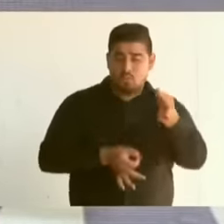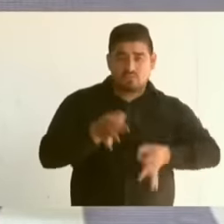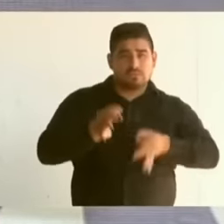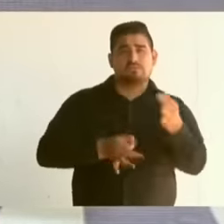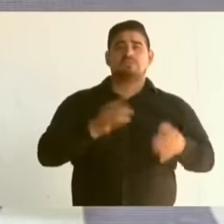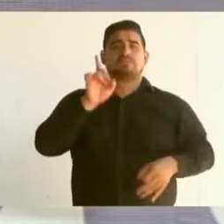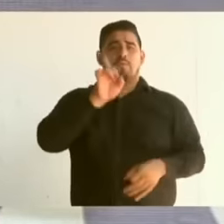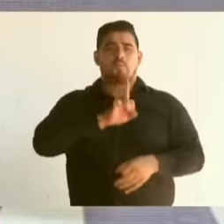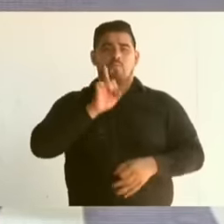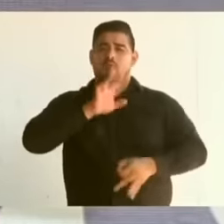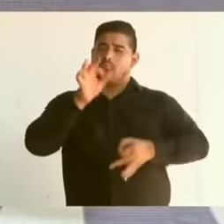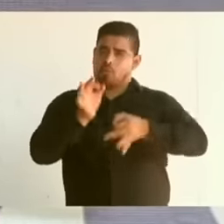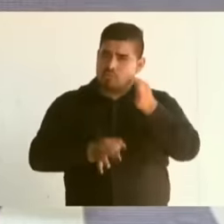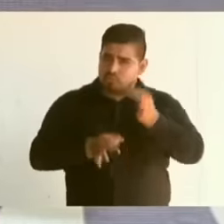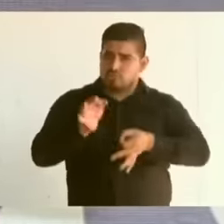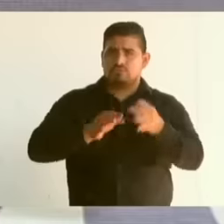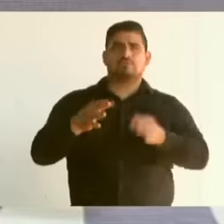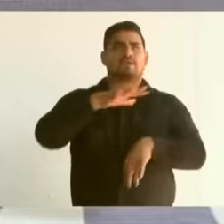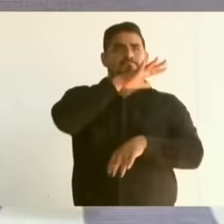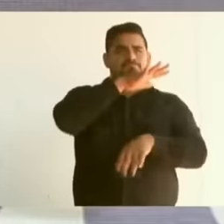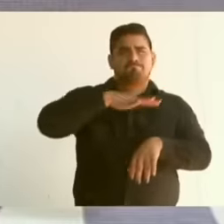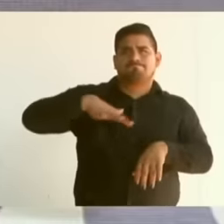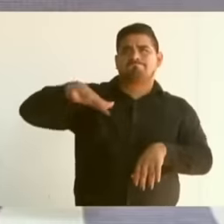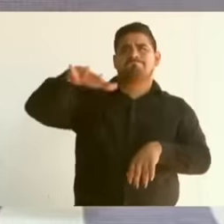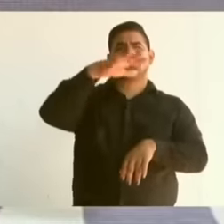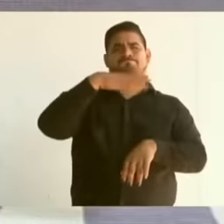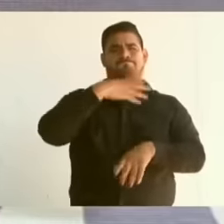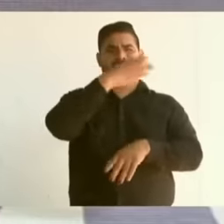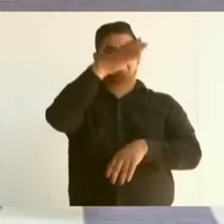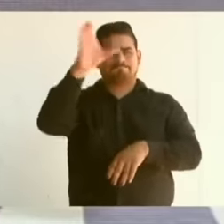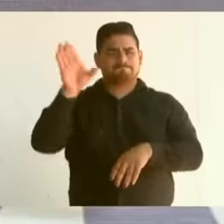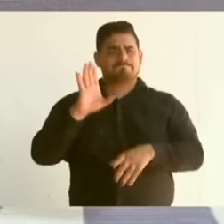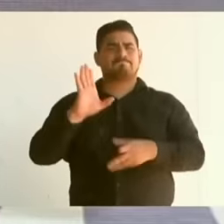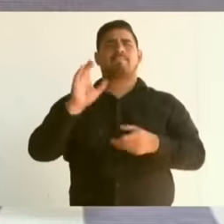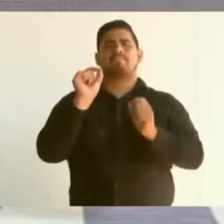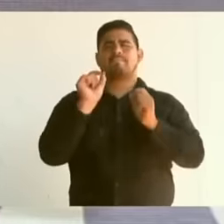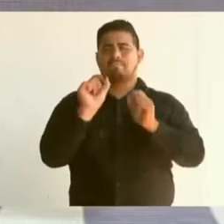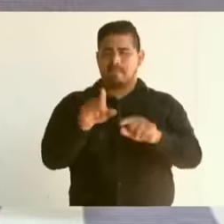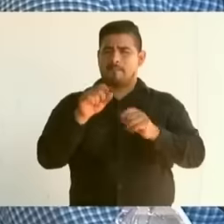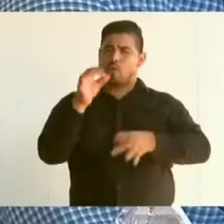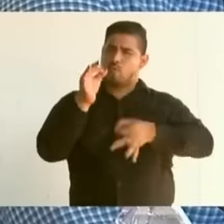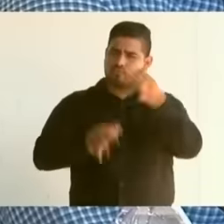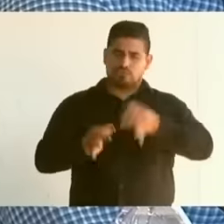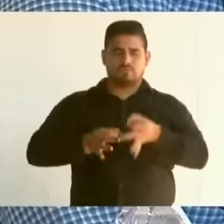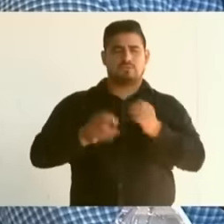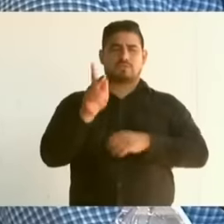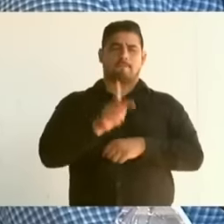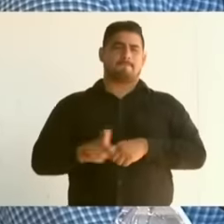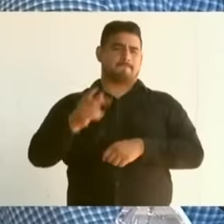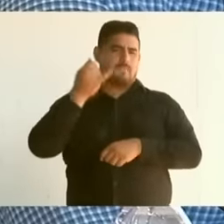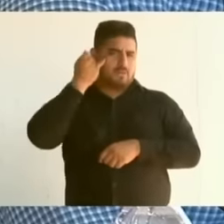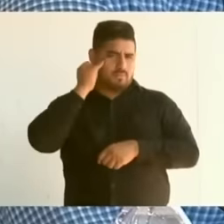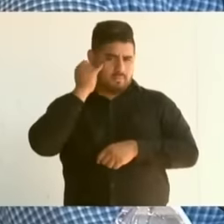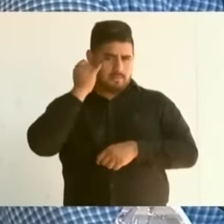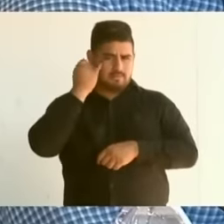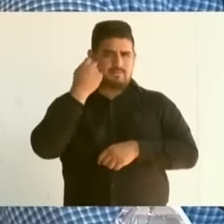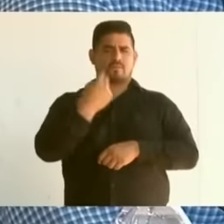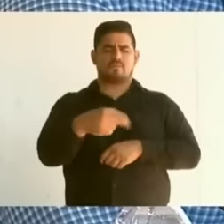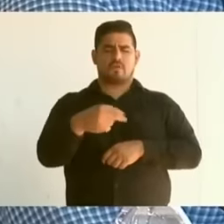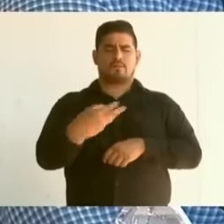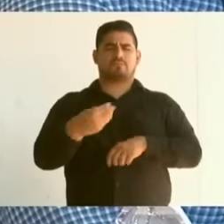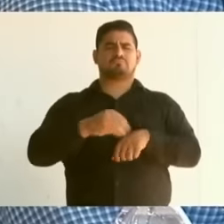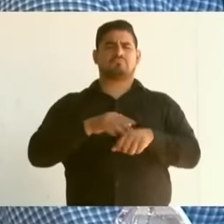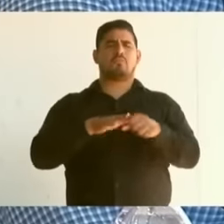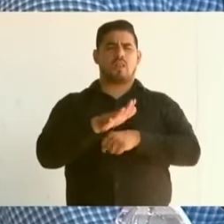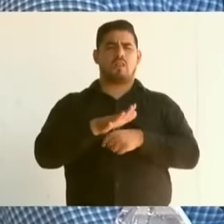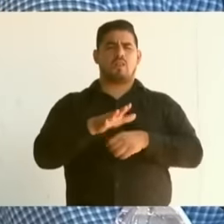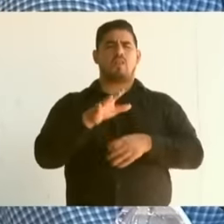environmental justice and Justice for indigenous peoples that has a name historical justice